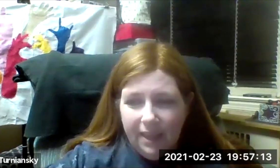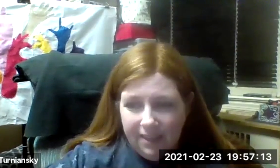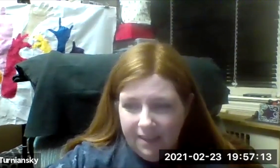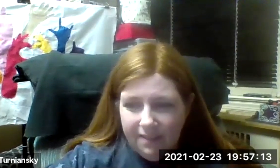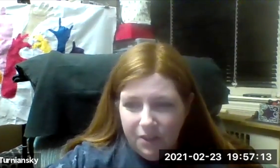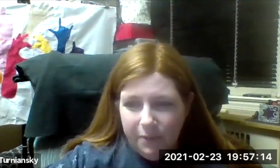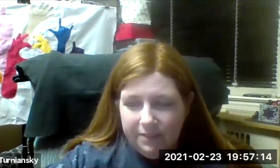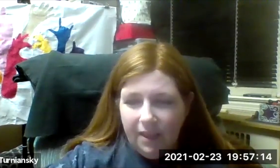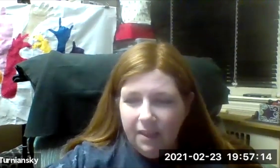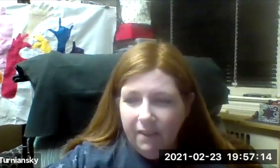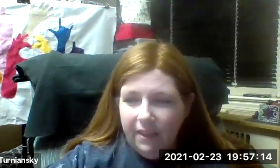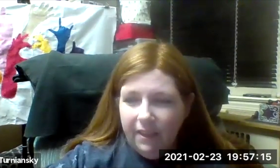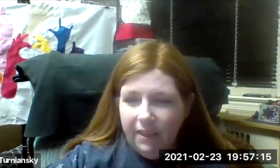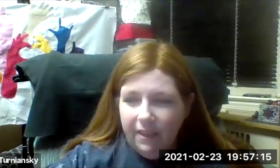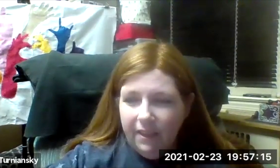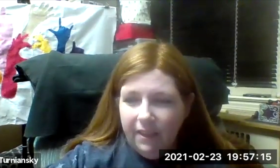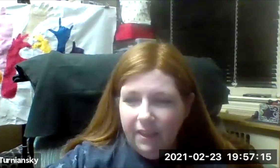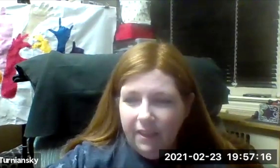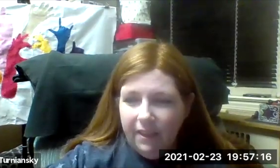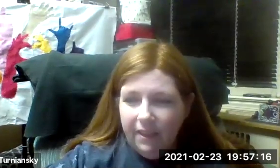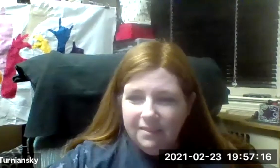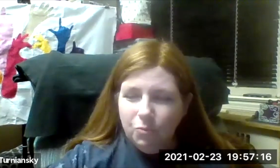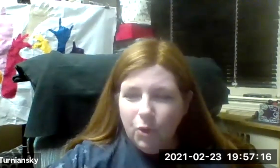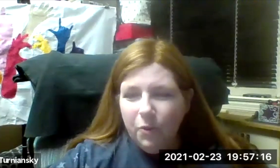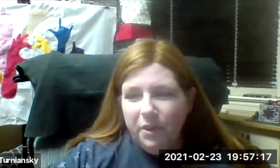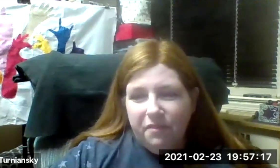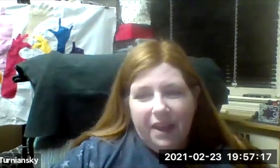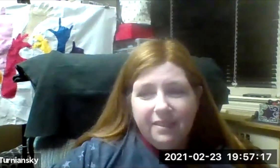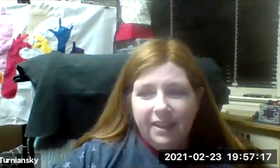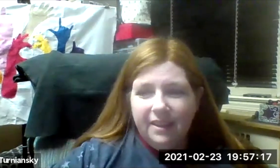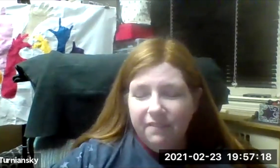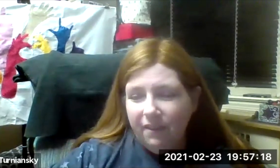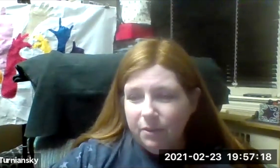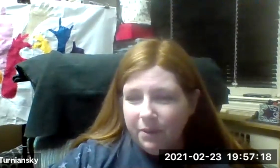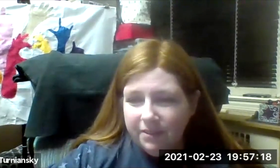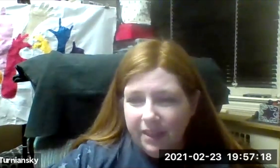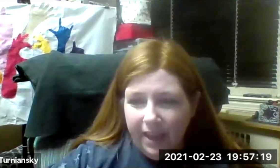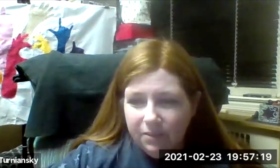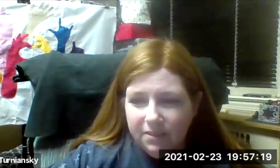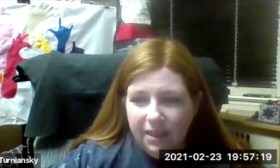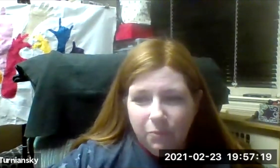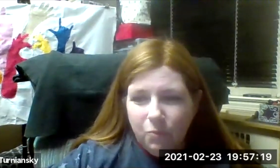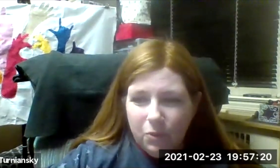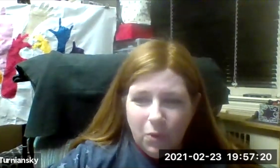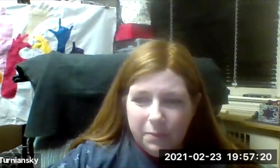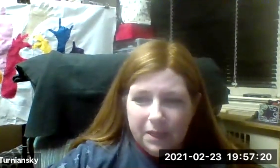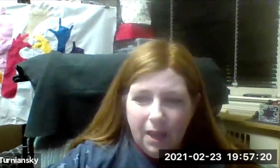ADA in the USA. So how does that work with the fact that every person counts? And we want to be